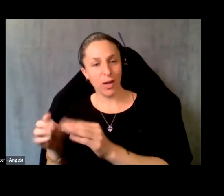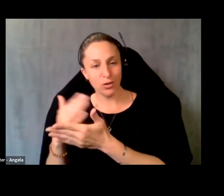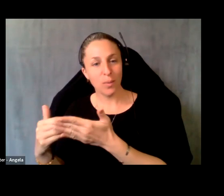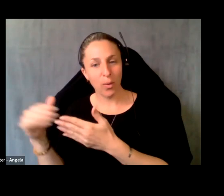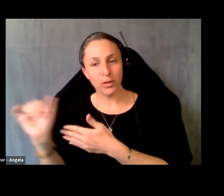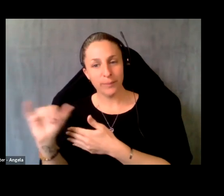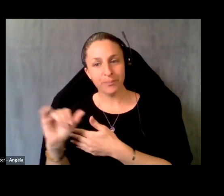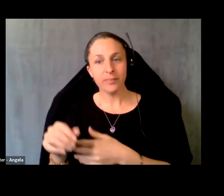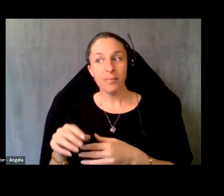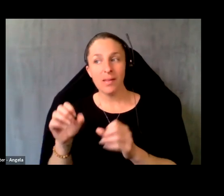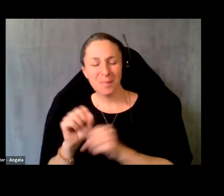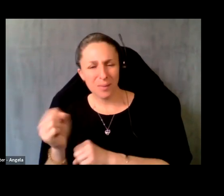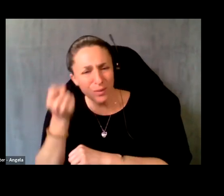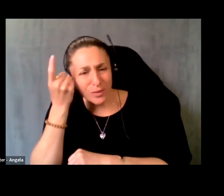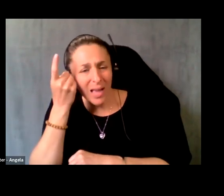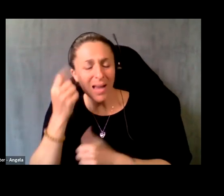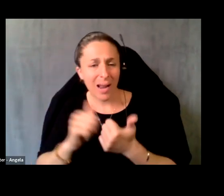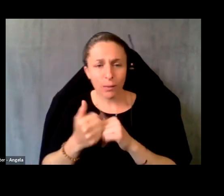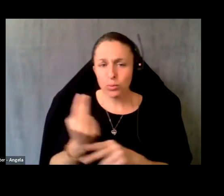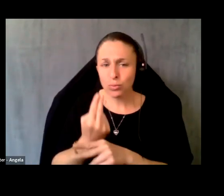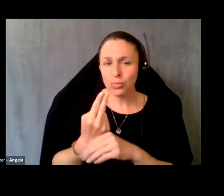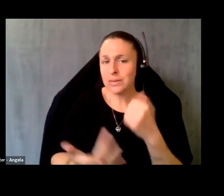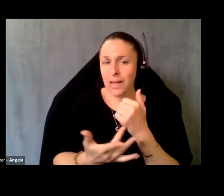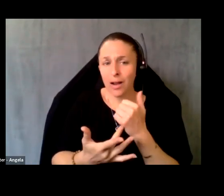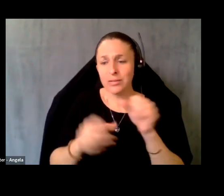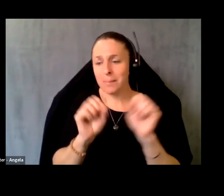and like being able to understand how to use that technology to be able to access services.